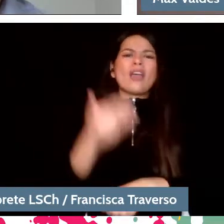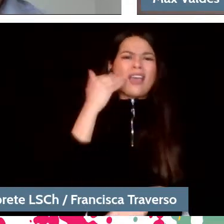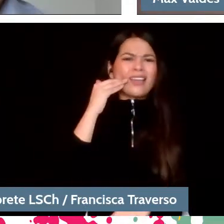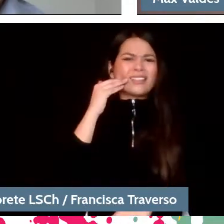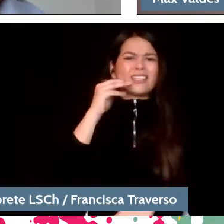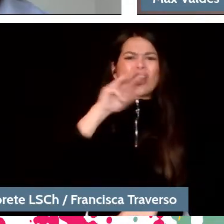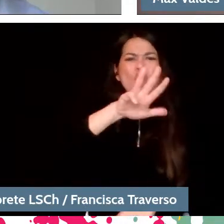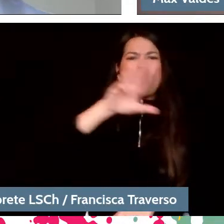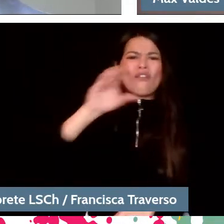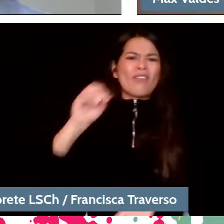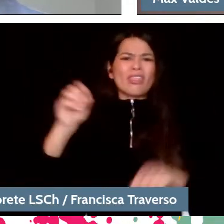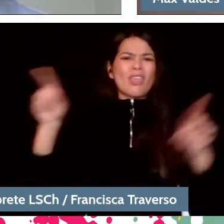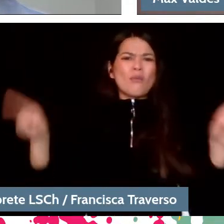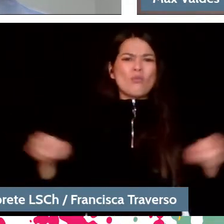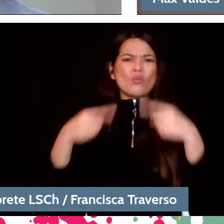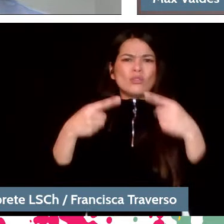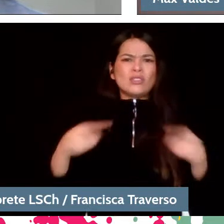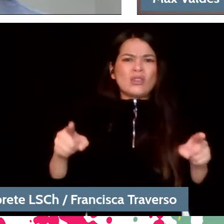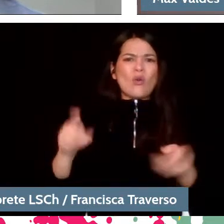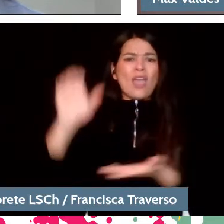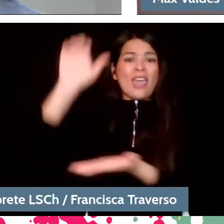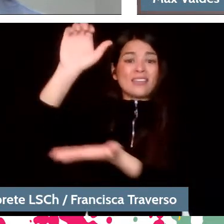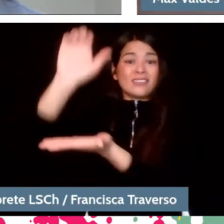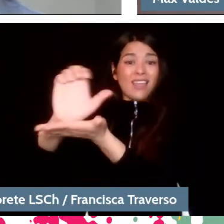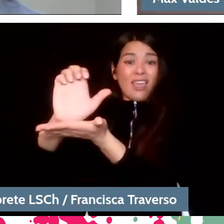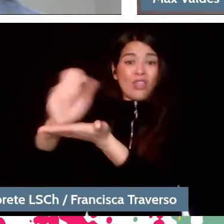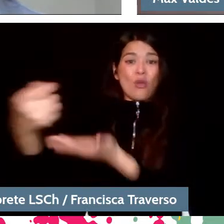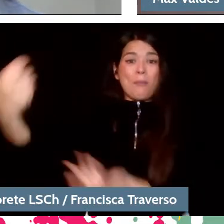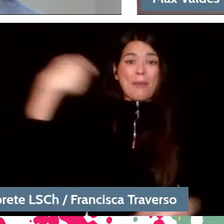and we are all paid by the state. The state didn't let us...